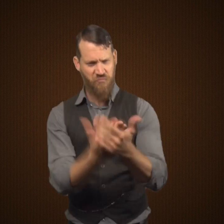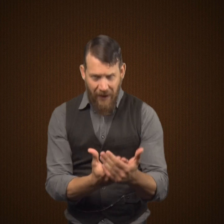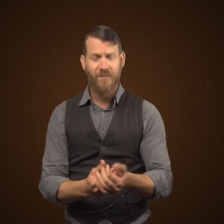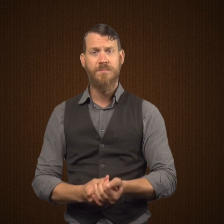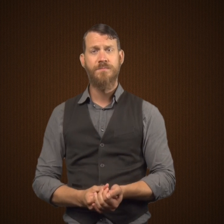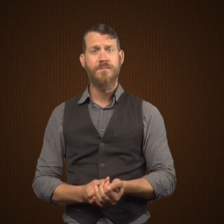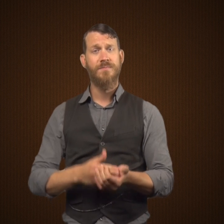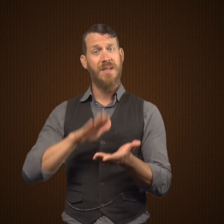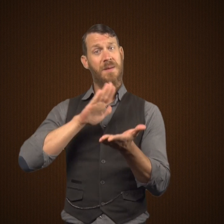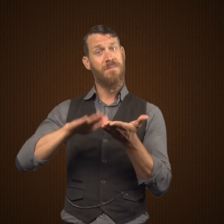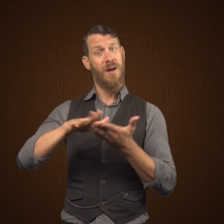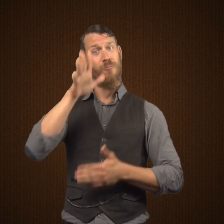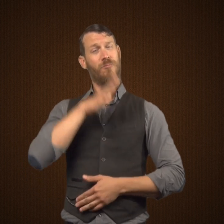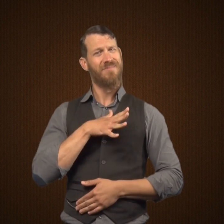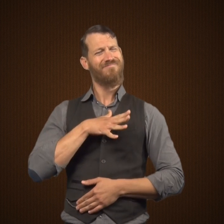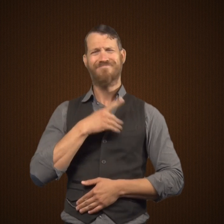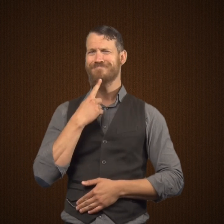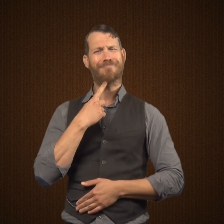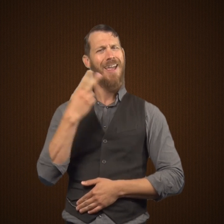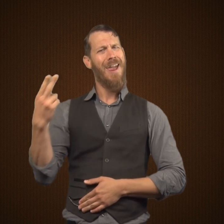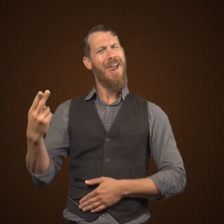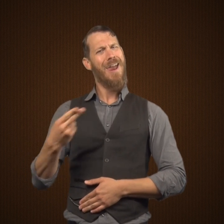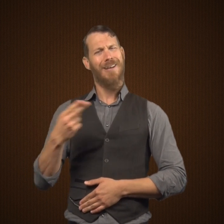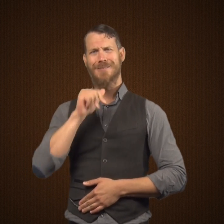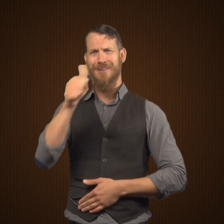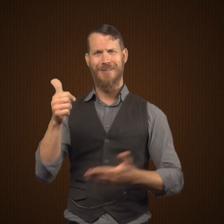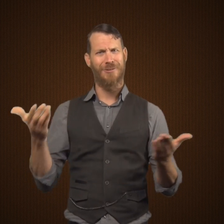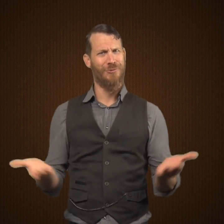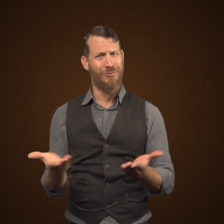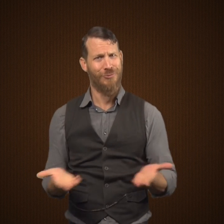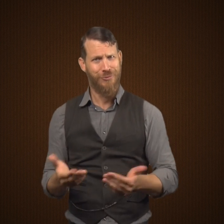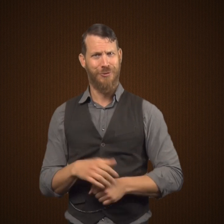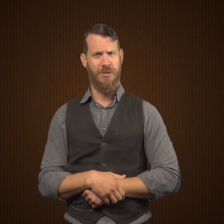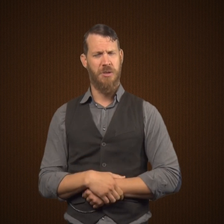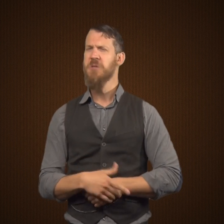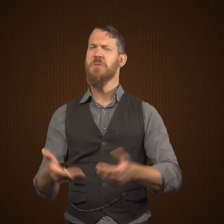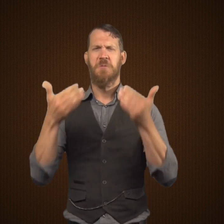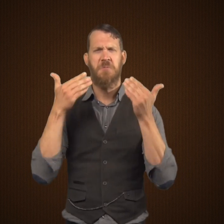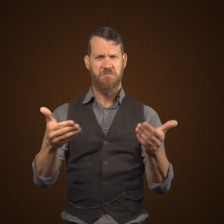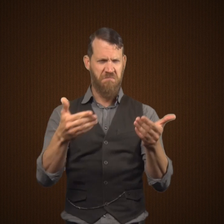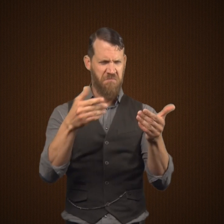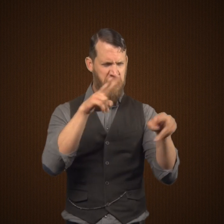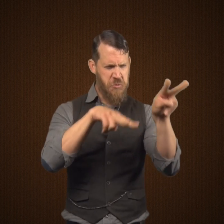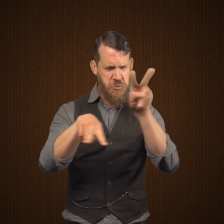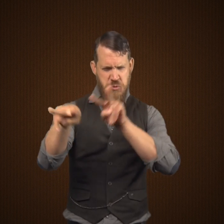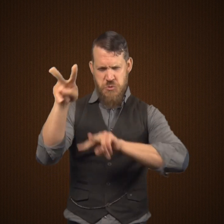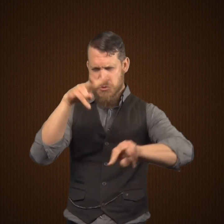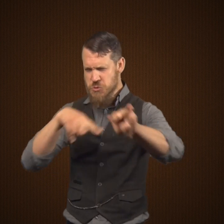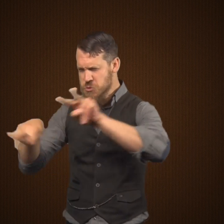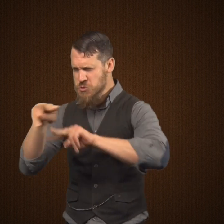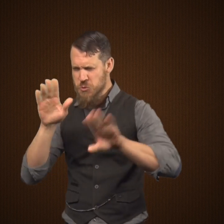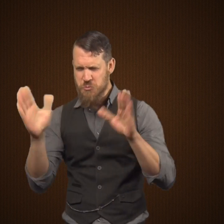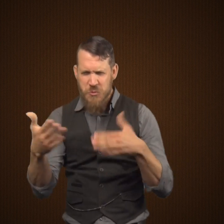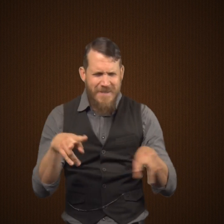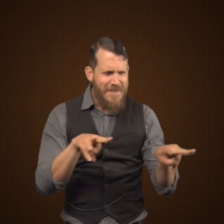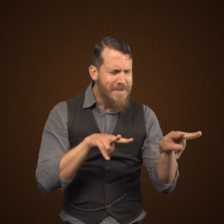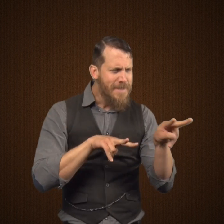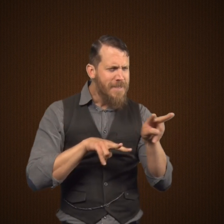They went to Dr. Jekyll's house. When they arrived, the maid said that Mr. Hyde was not here.